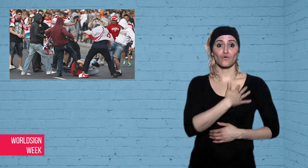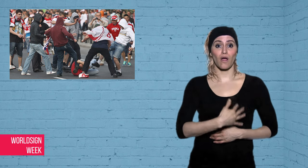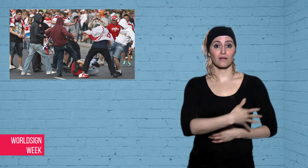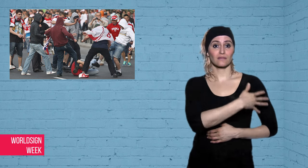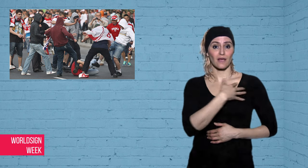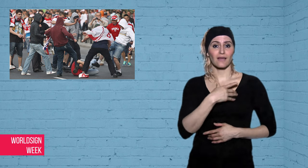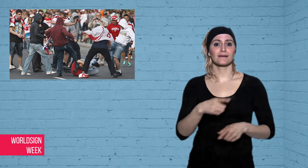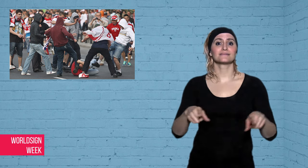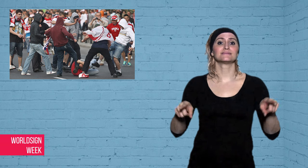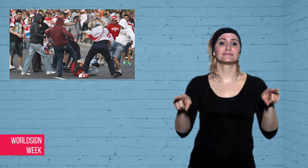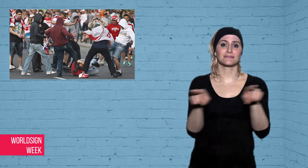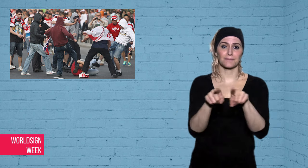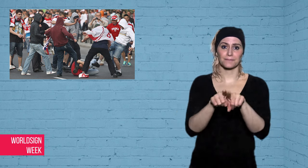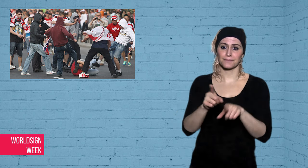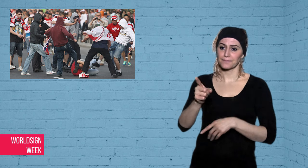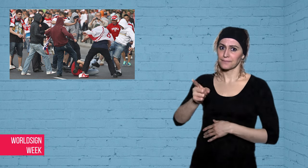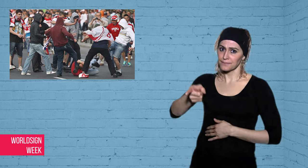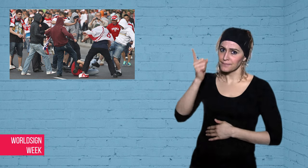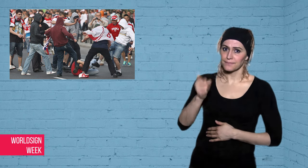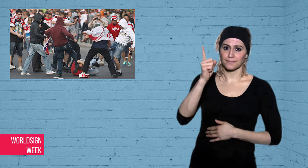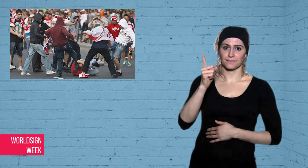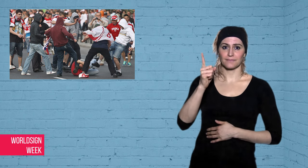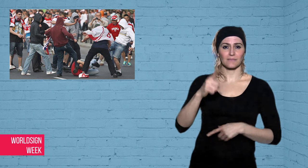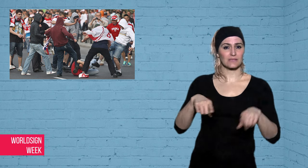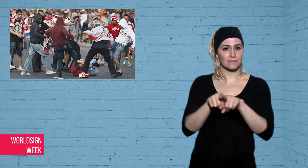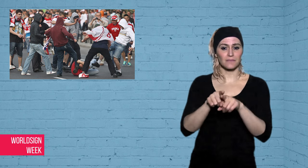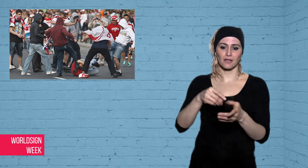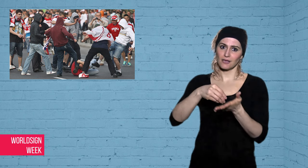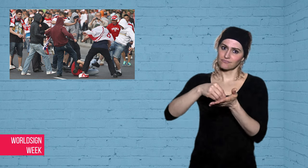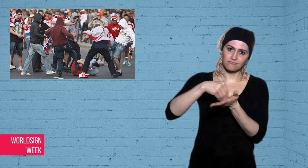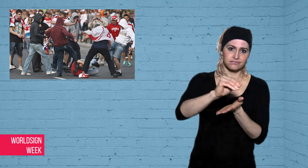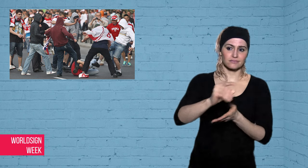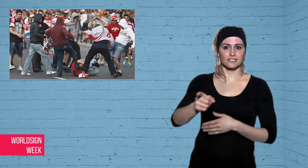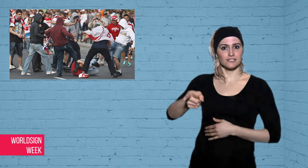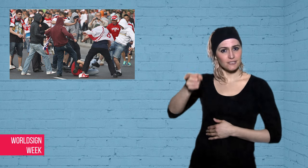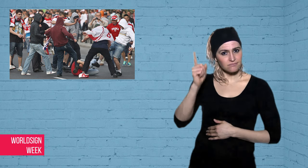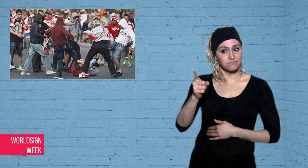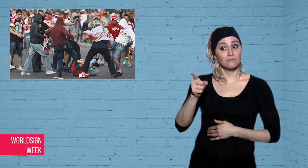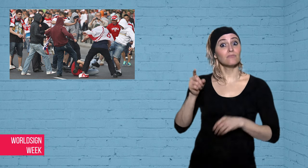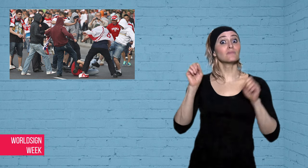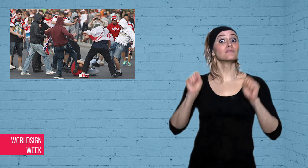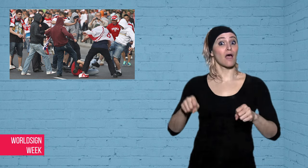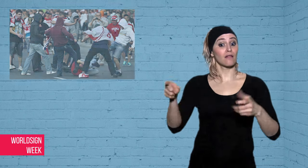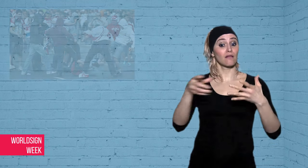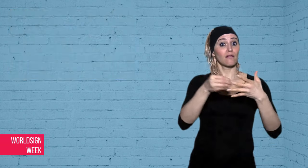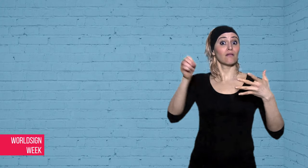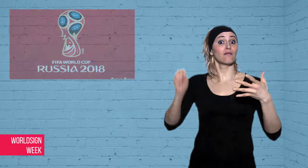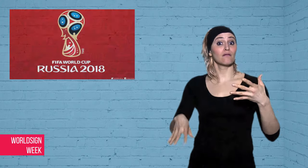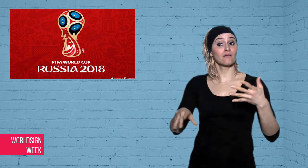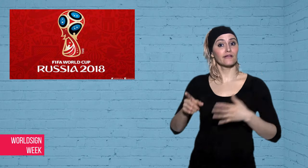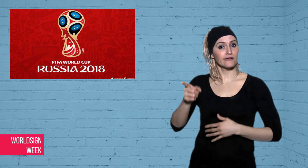Russia wants to prevent it as they